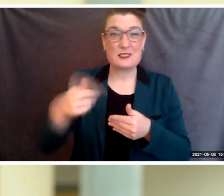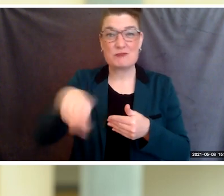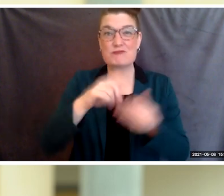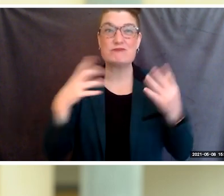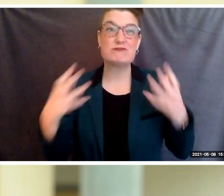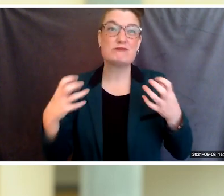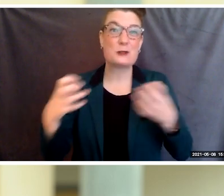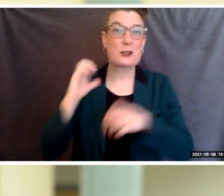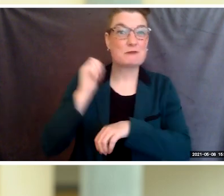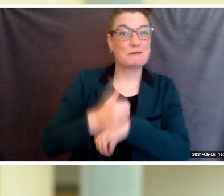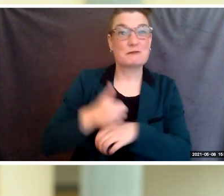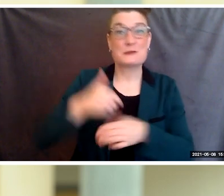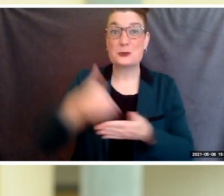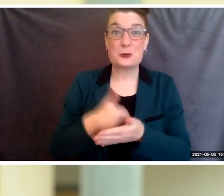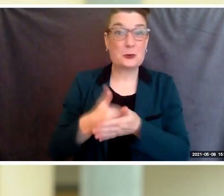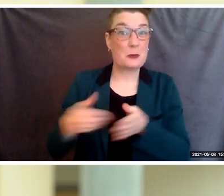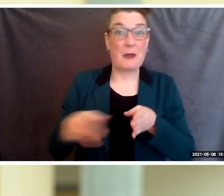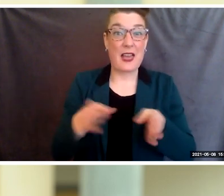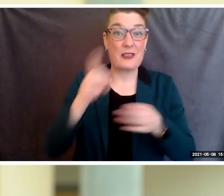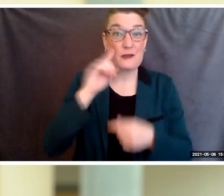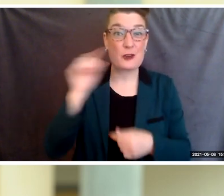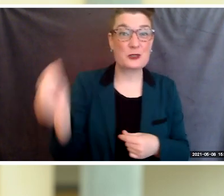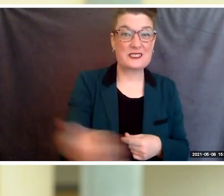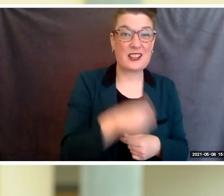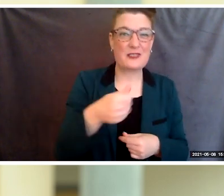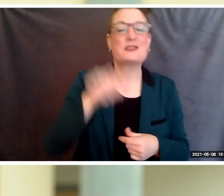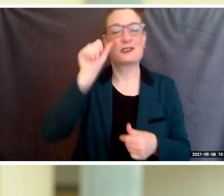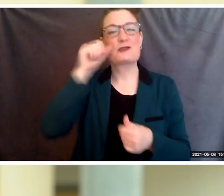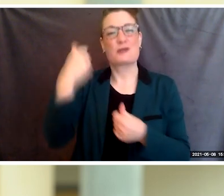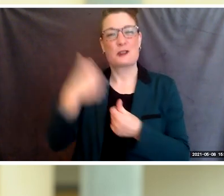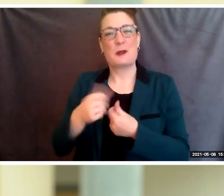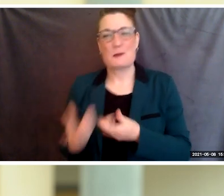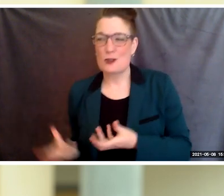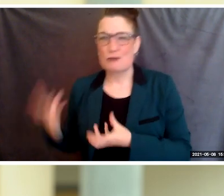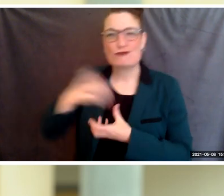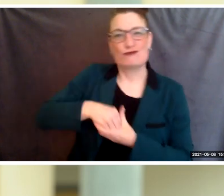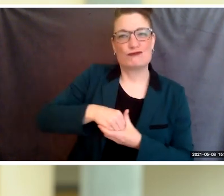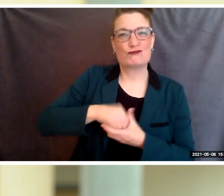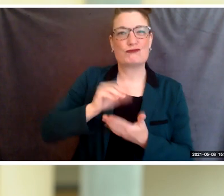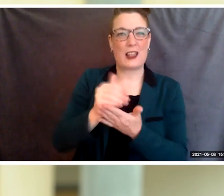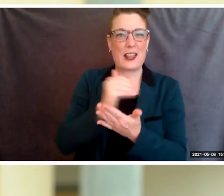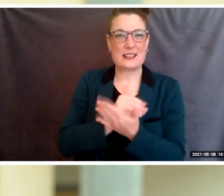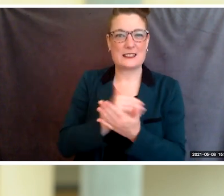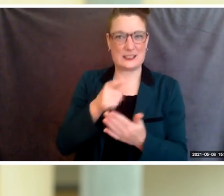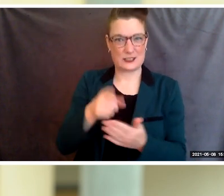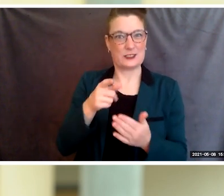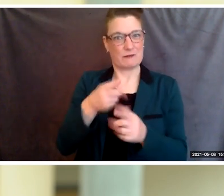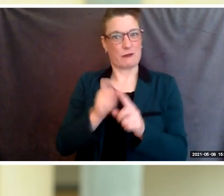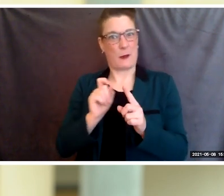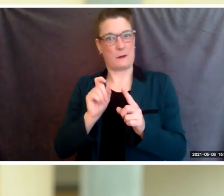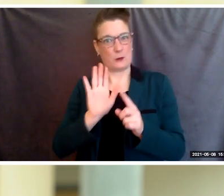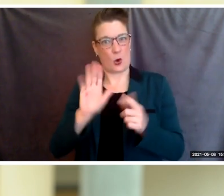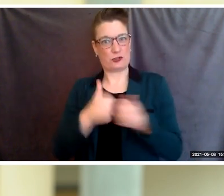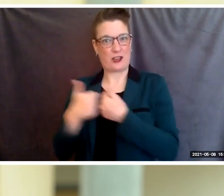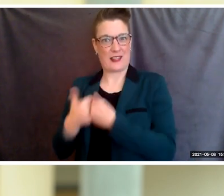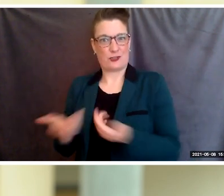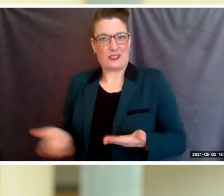remember to take with you, the lessons you have learned from the challenges you have overcame here at BCC.